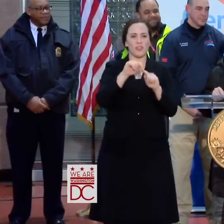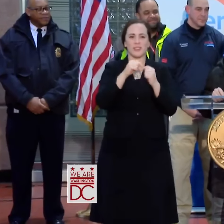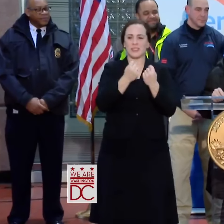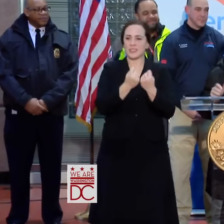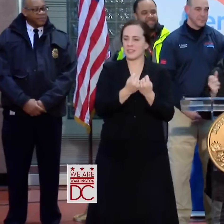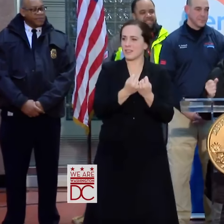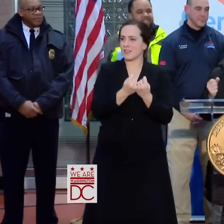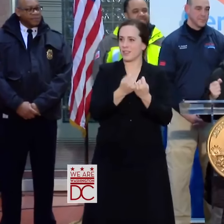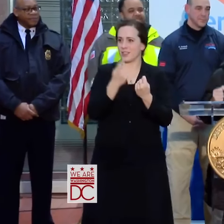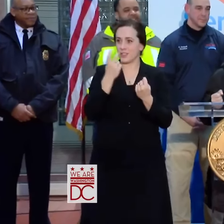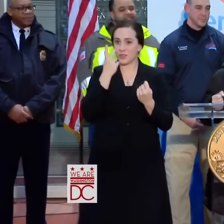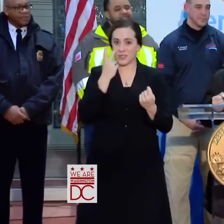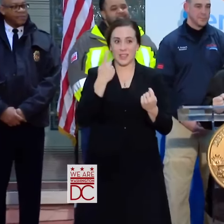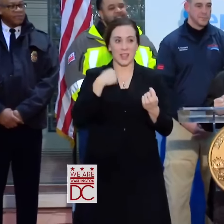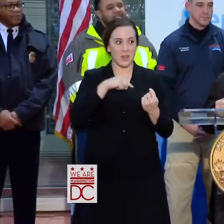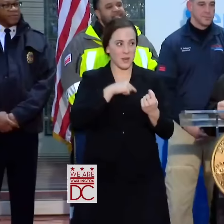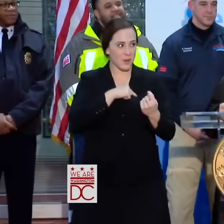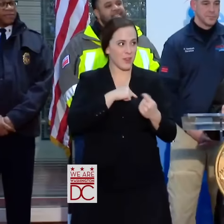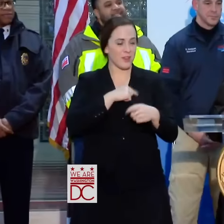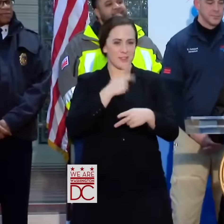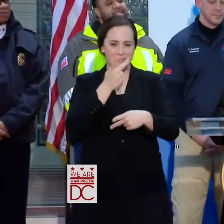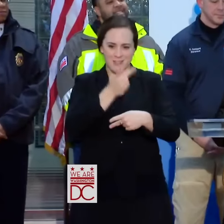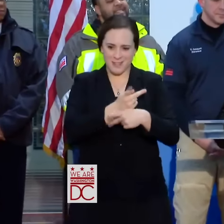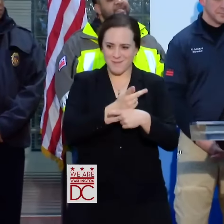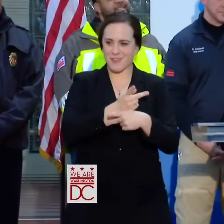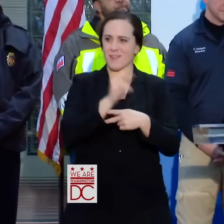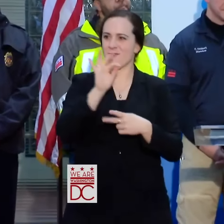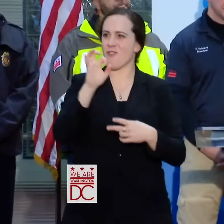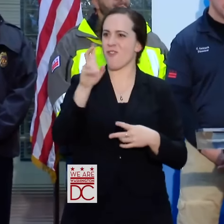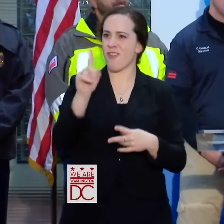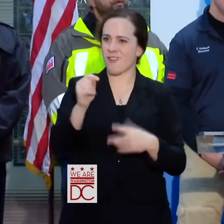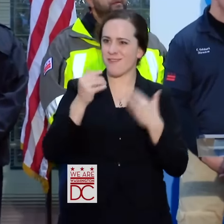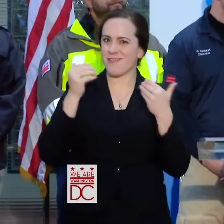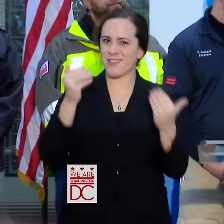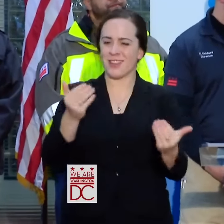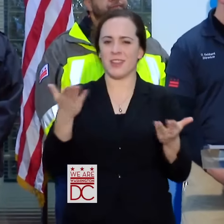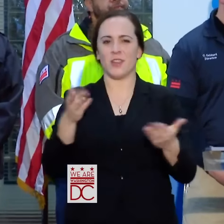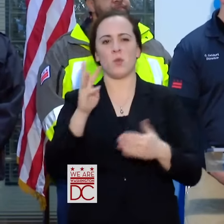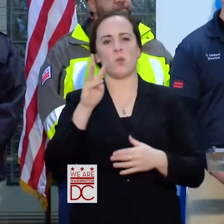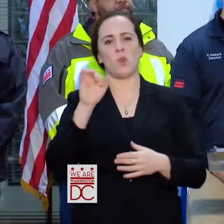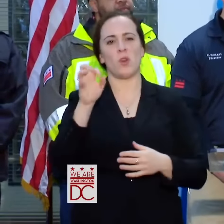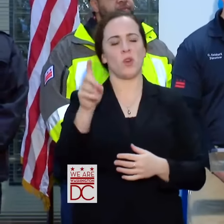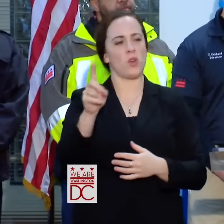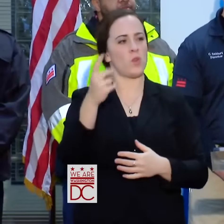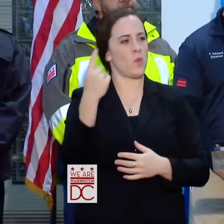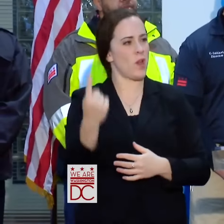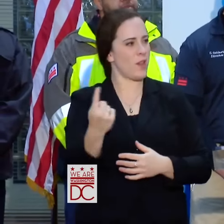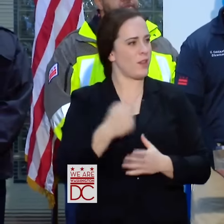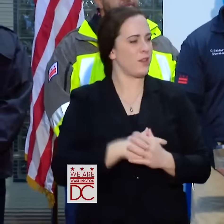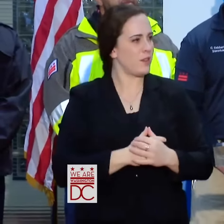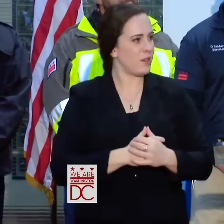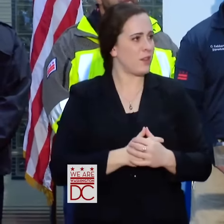AS YOU CAN SEE, WE ARE HOLDING DOWN THE FORT HERE IN WARD 1. AND I CANNOT REITERATE ENOUGH WHAT WE HAVE BEEN SAYING TO OUR